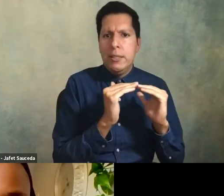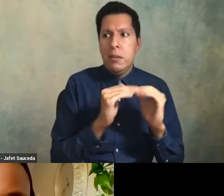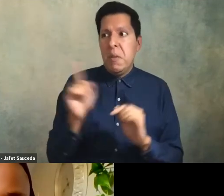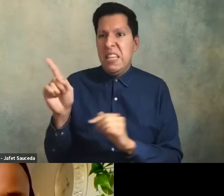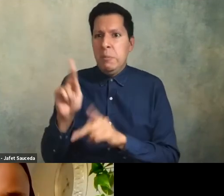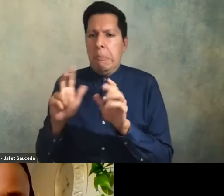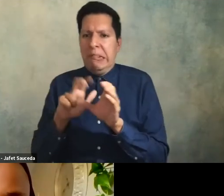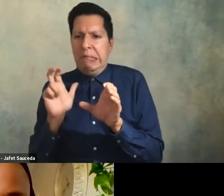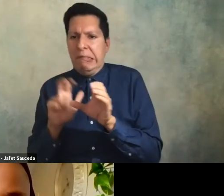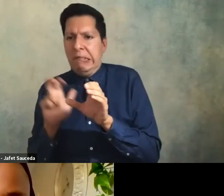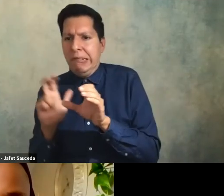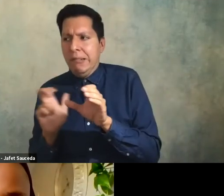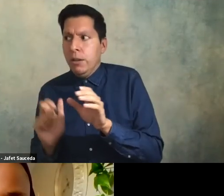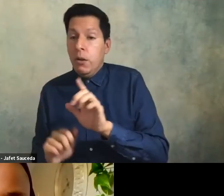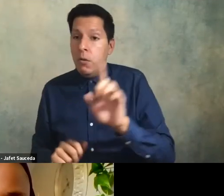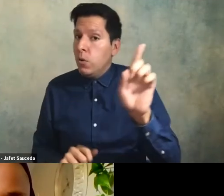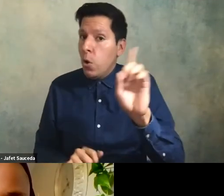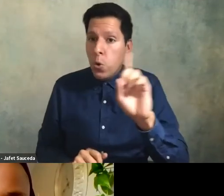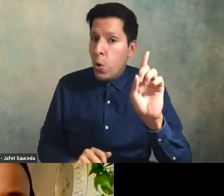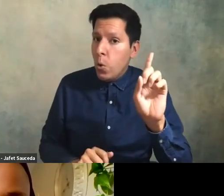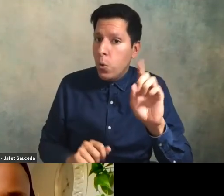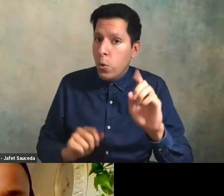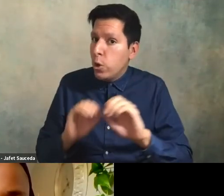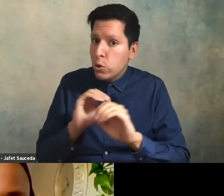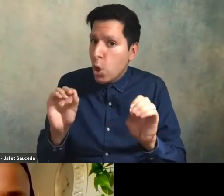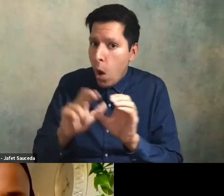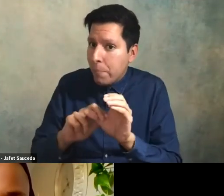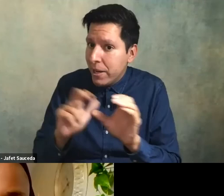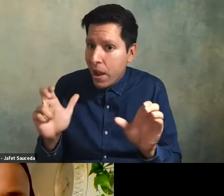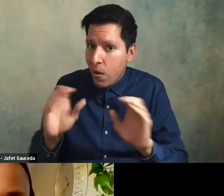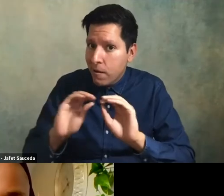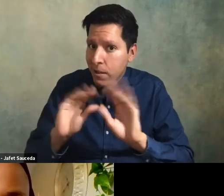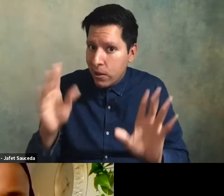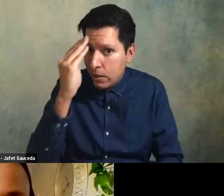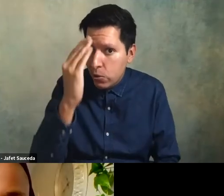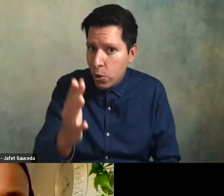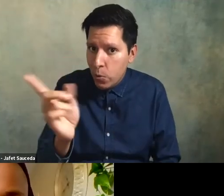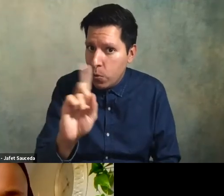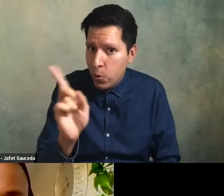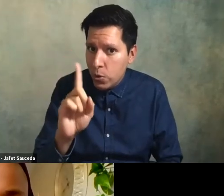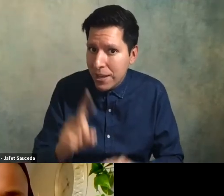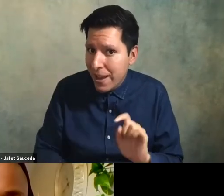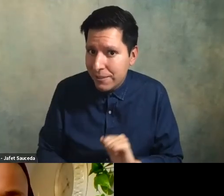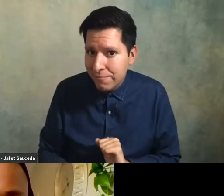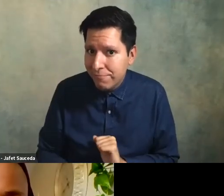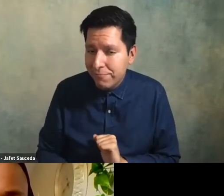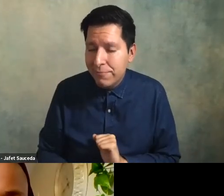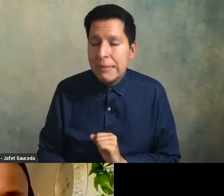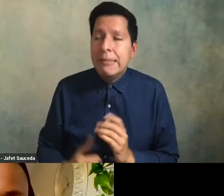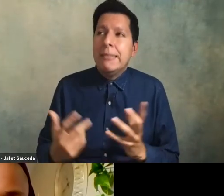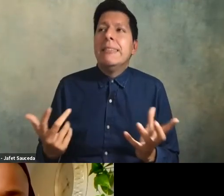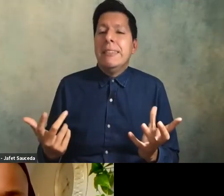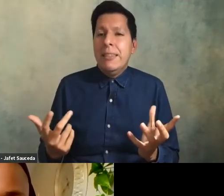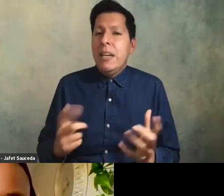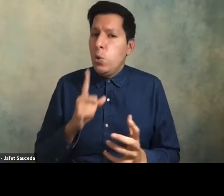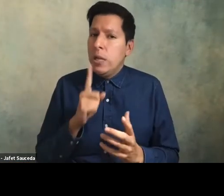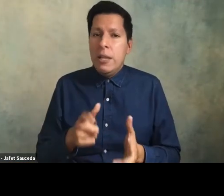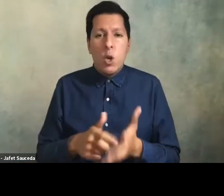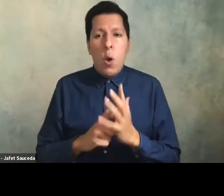we have to make clear that there is no opting out right um yeah it takes a courageous um